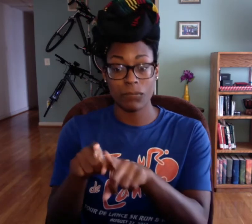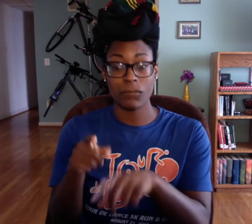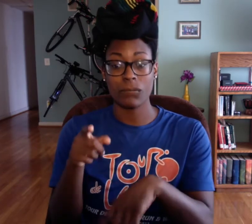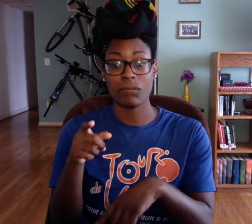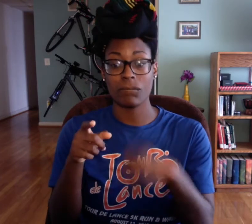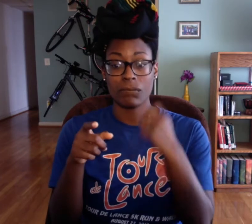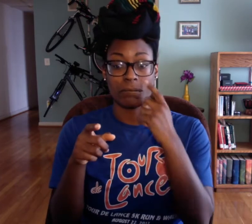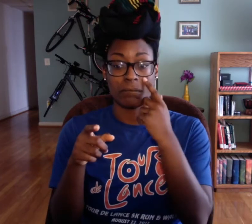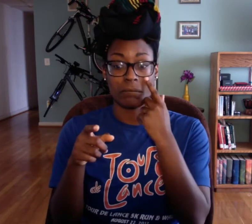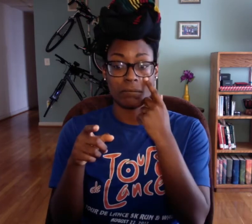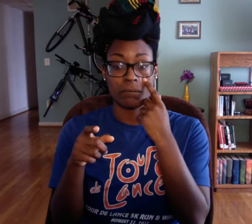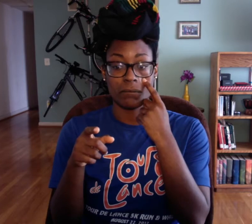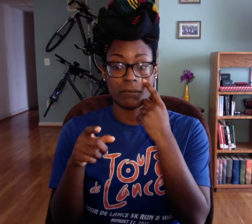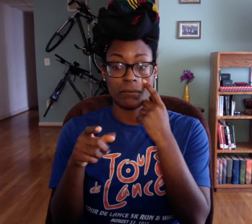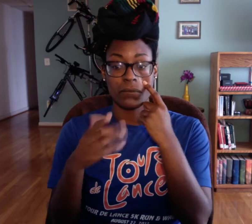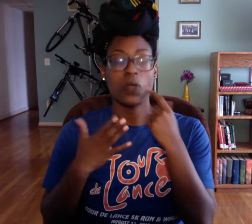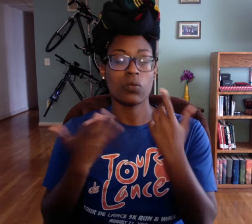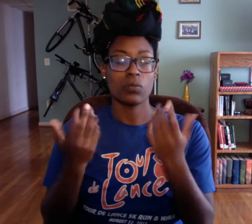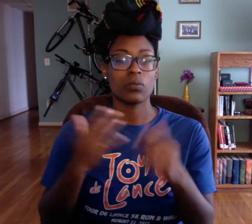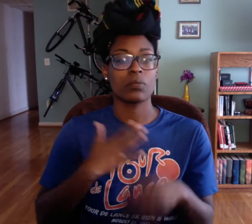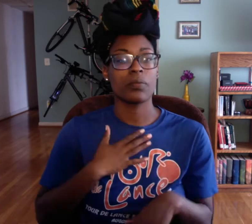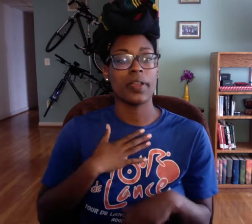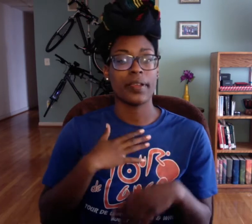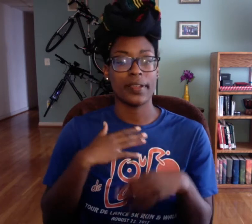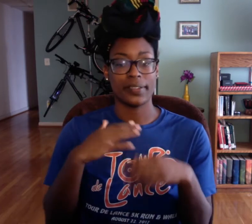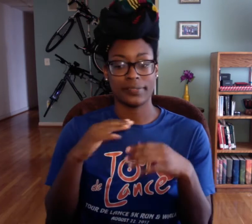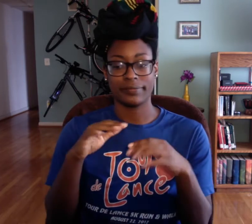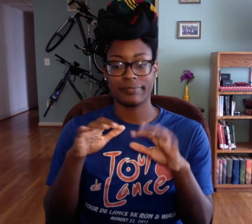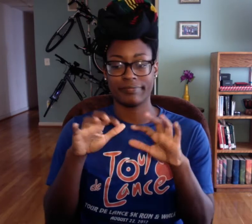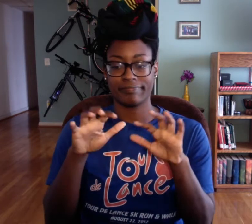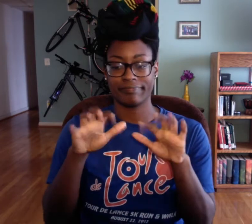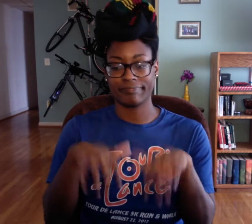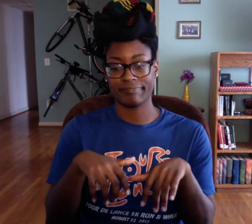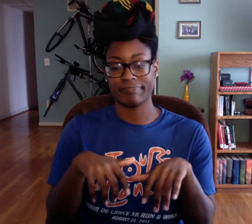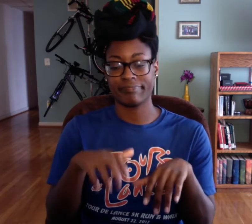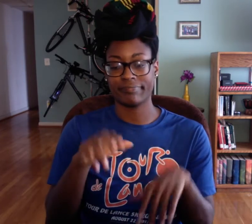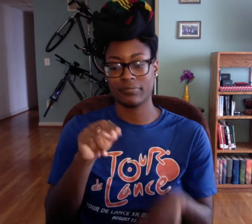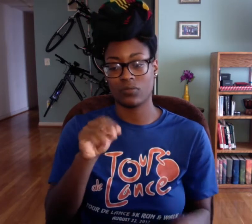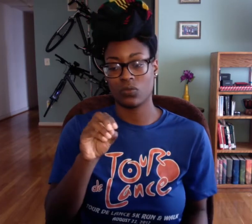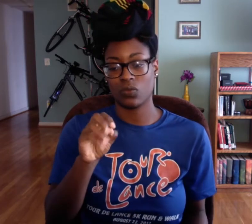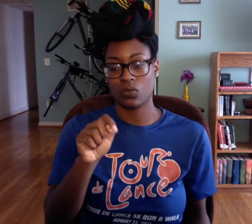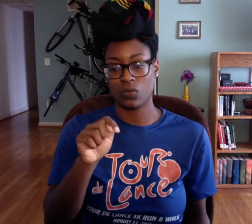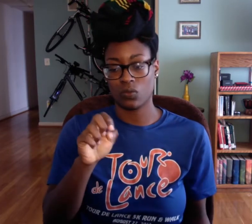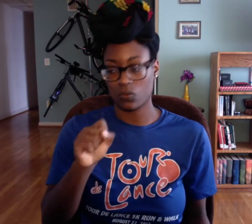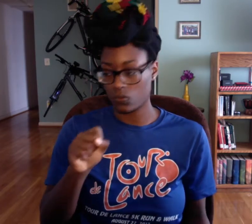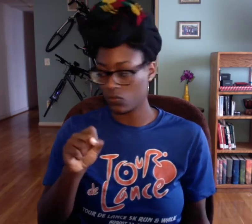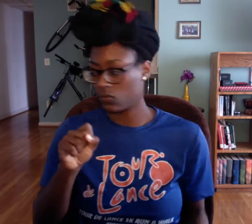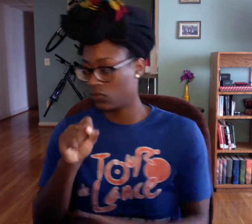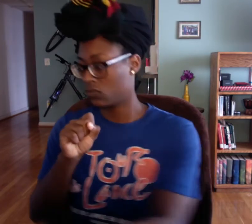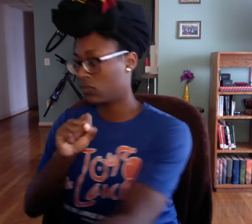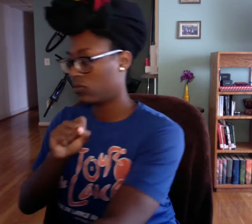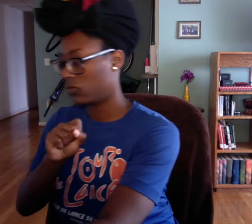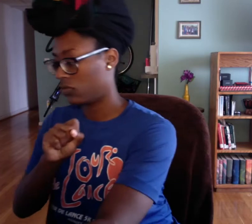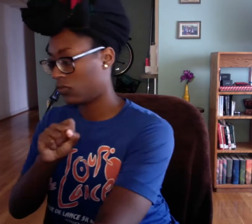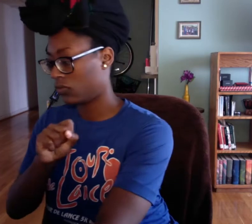Also, I wanted to talk about my notes.